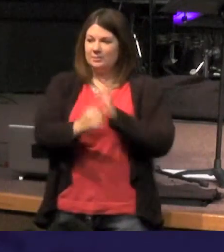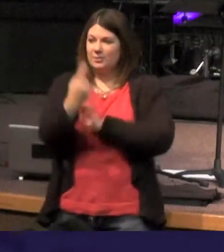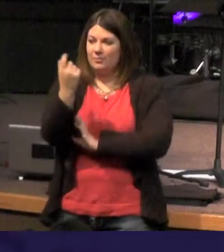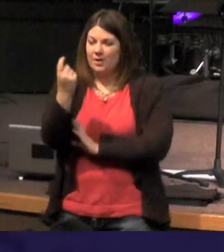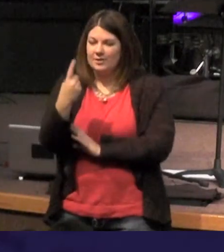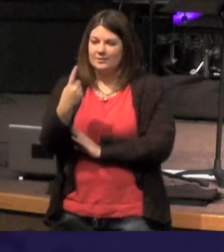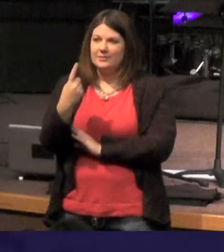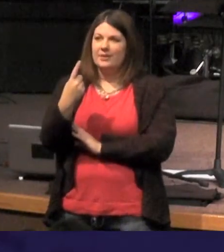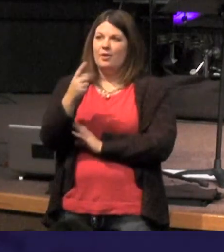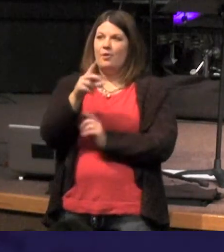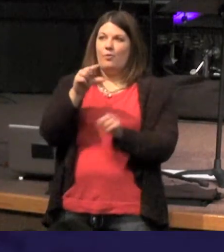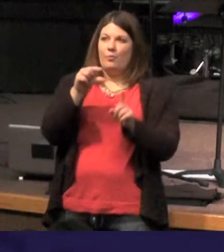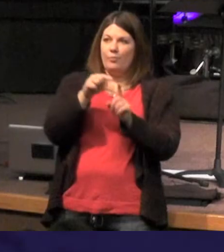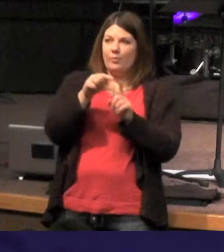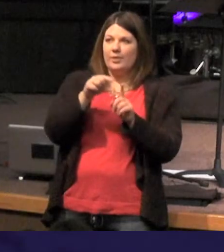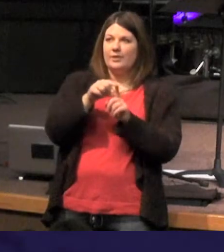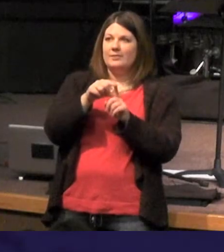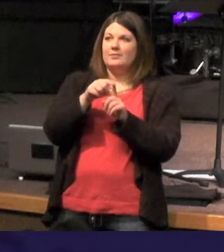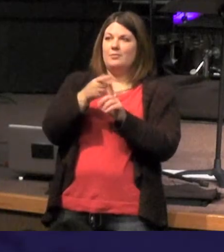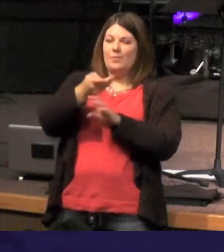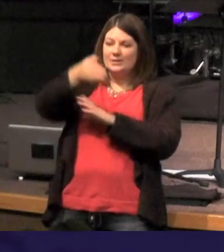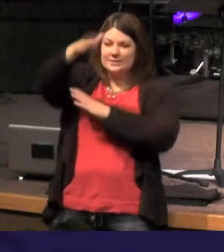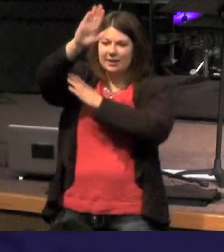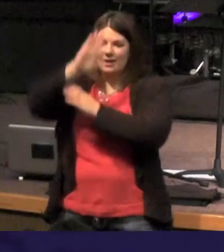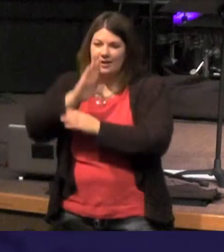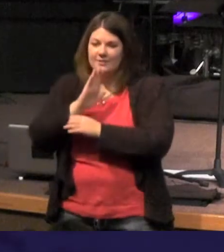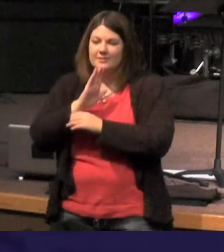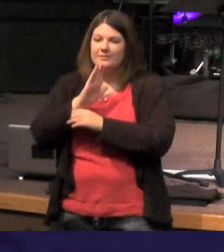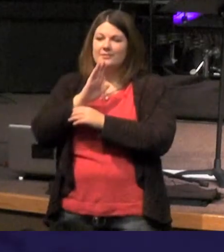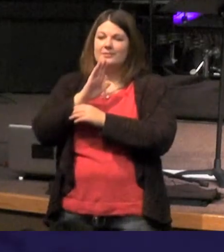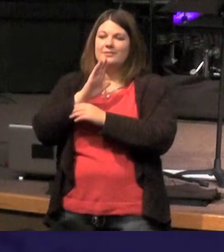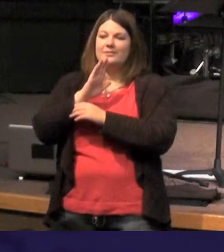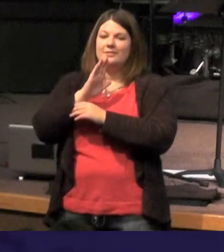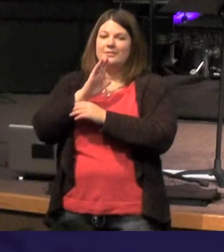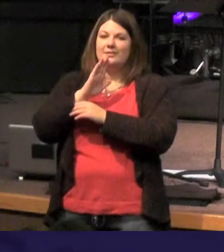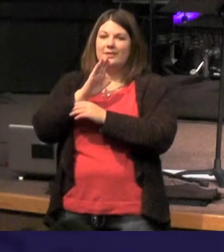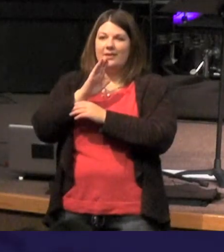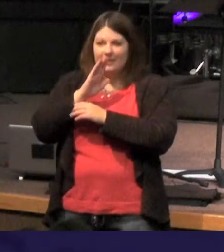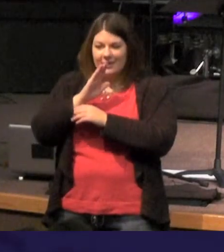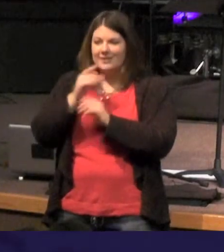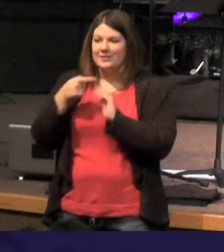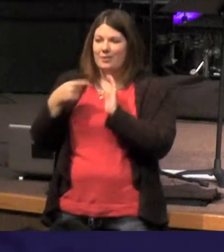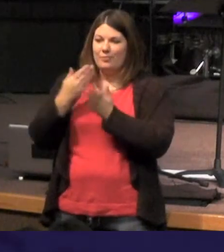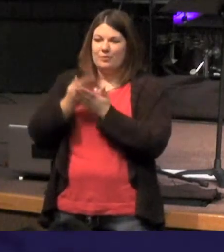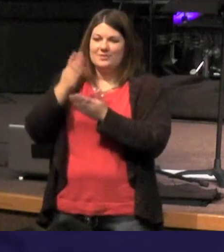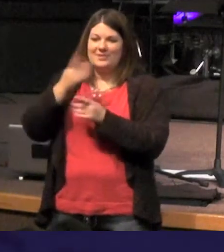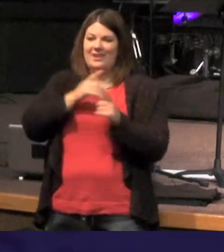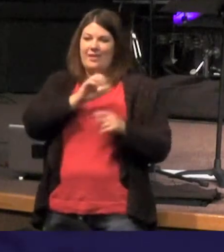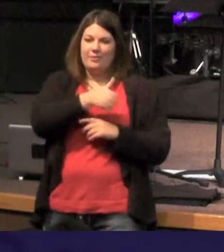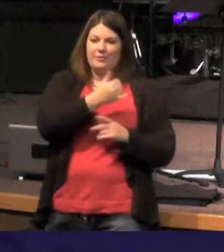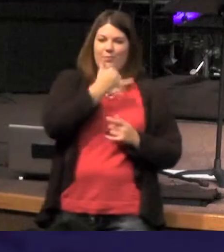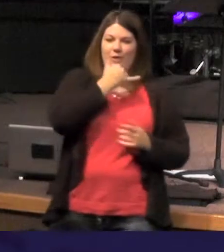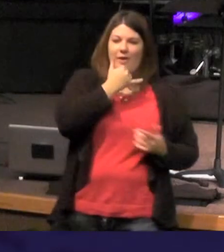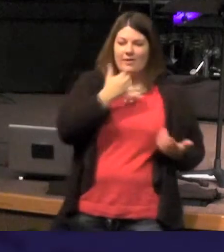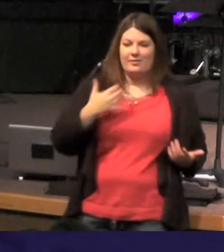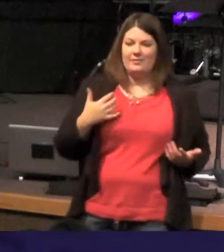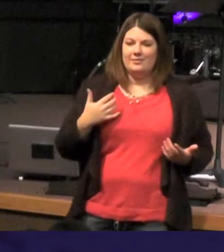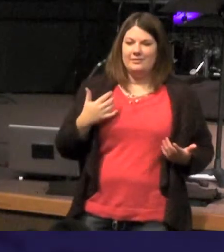was God but it's interesting not only does it tell us this - but this is just verse 1